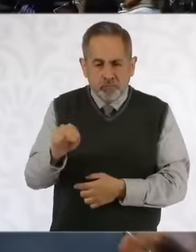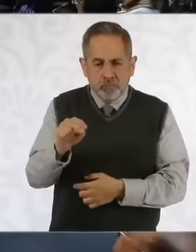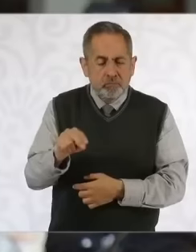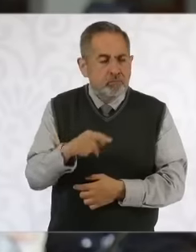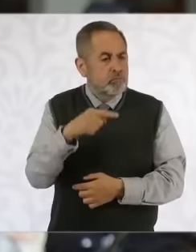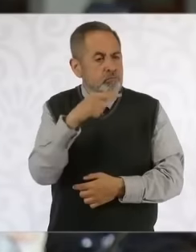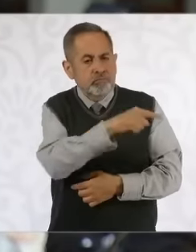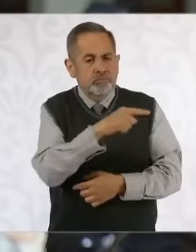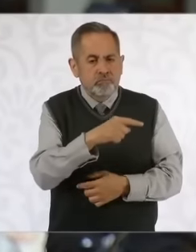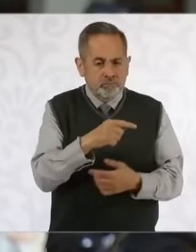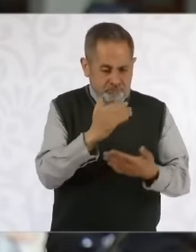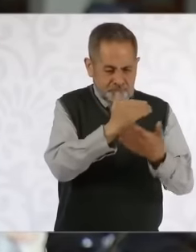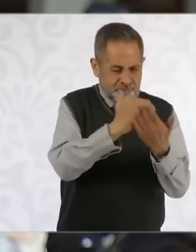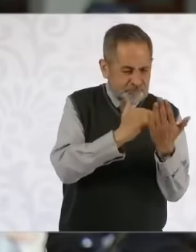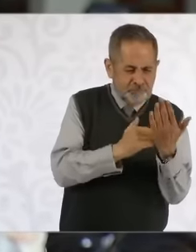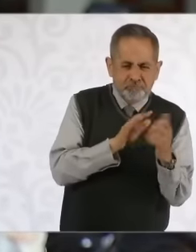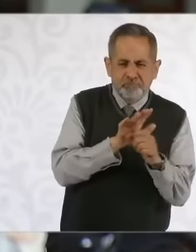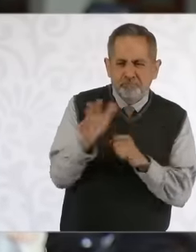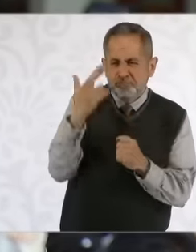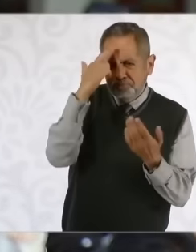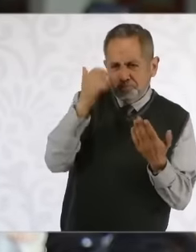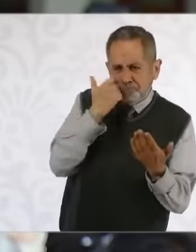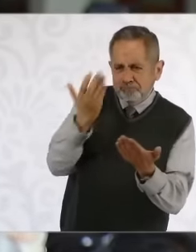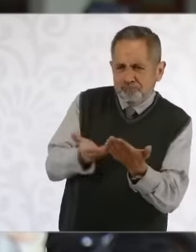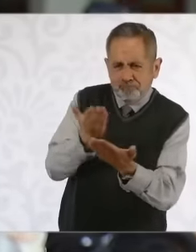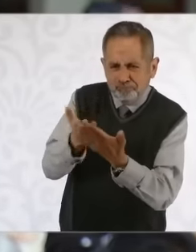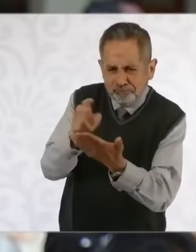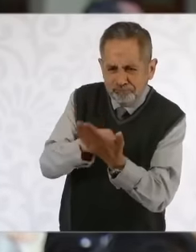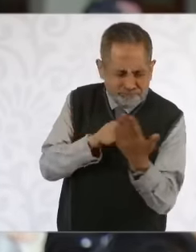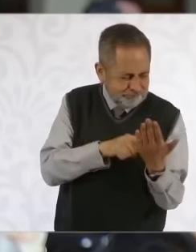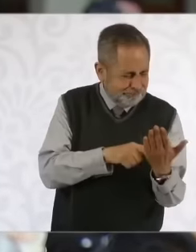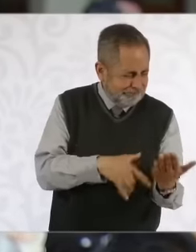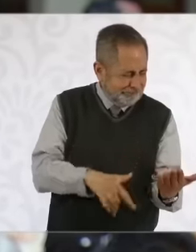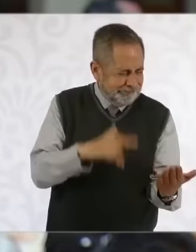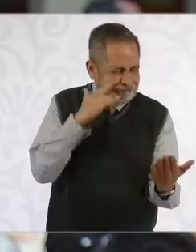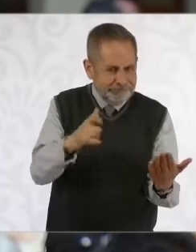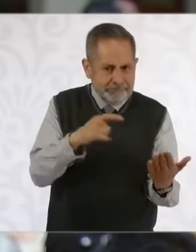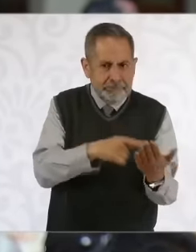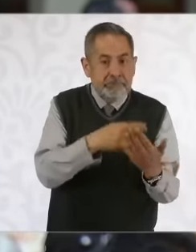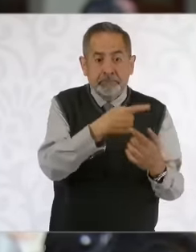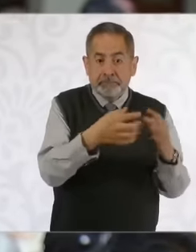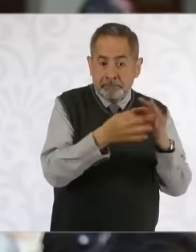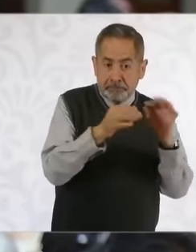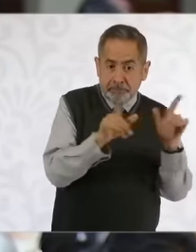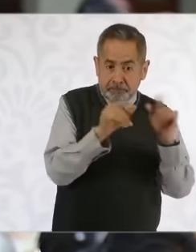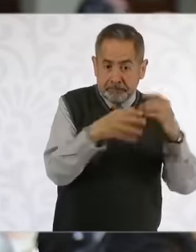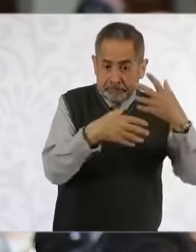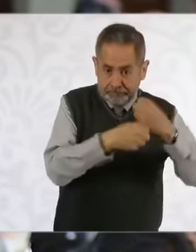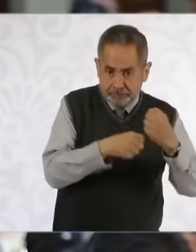reasons is quite interesting peculiar in the synthesis that the supreme court makes as an